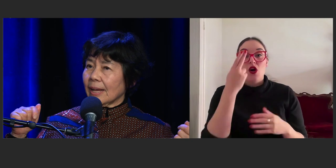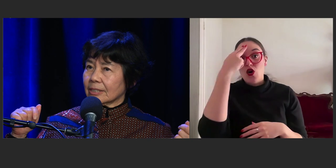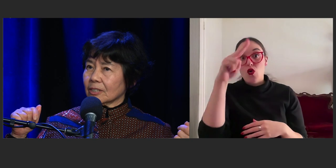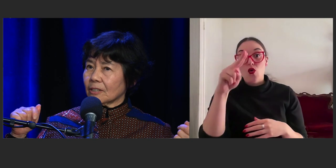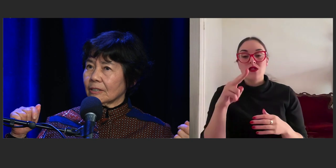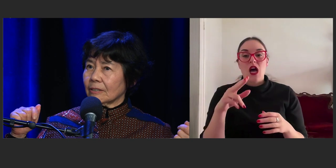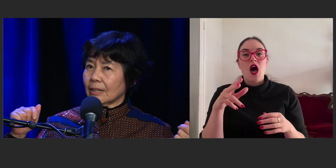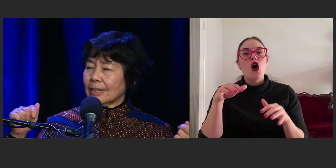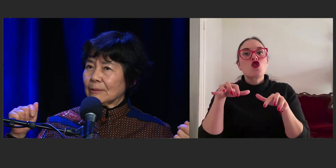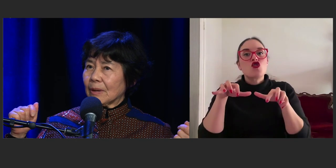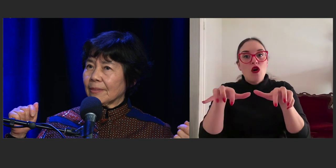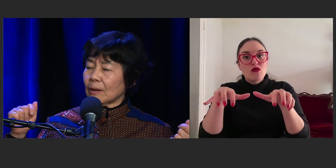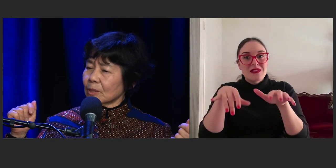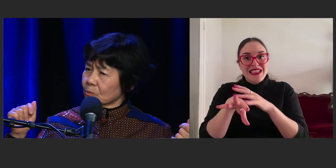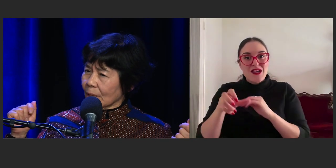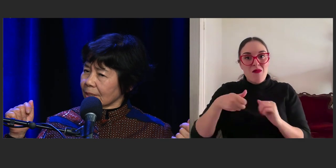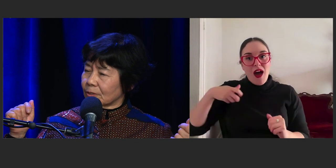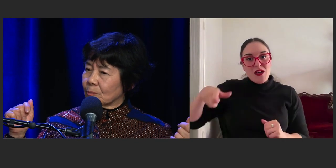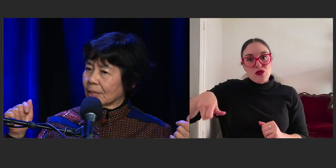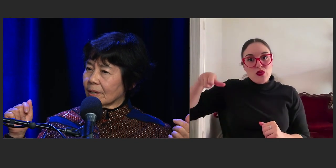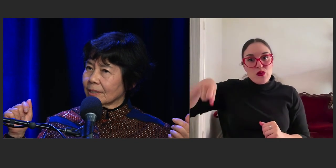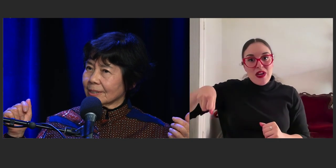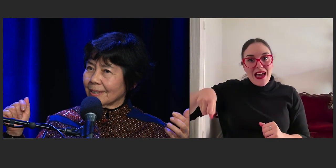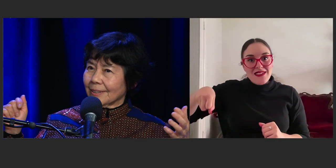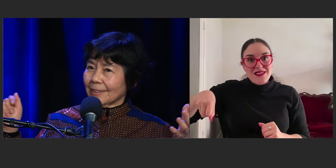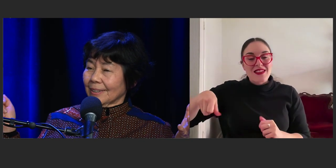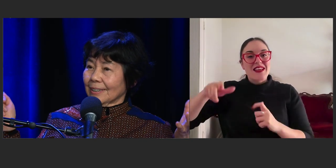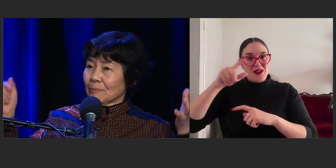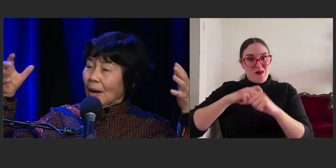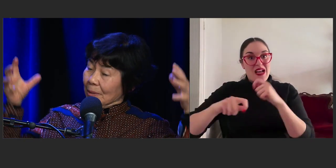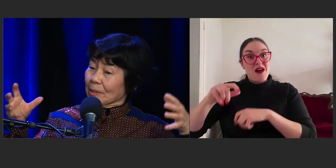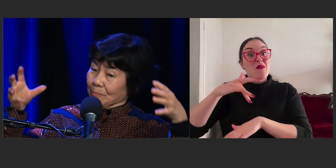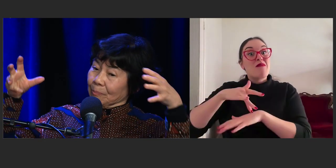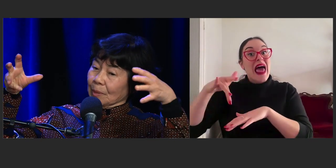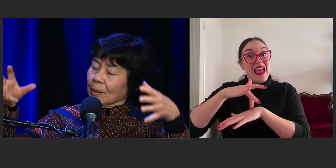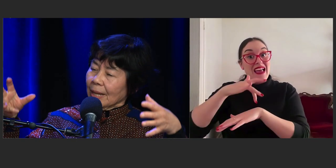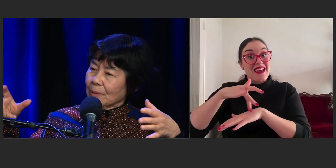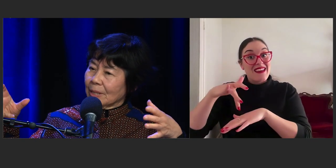And that was wonderful because by the play being performed,